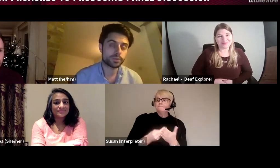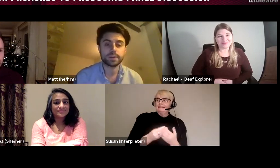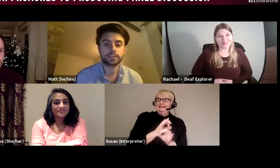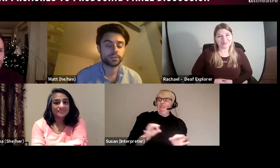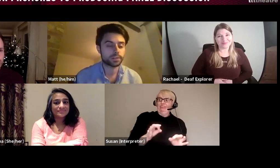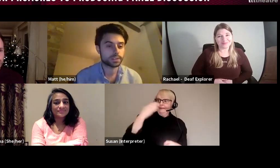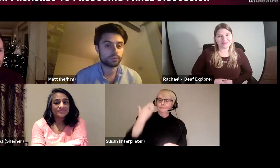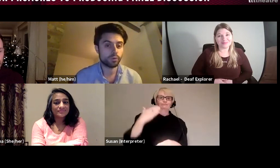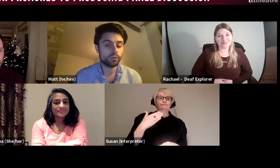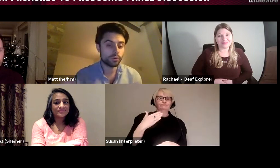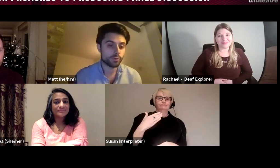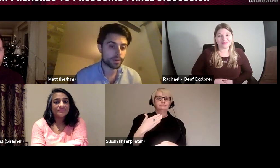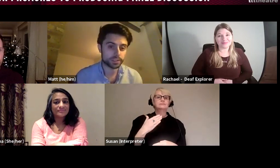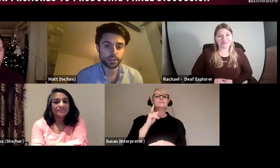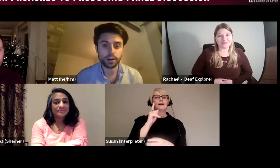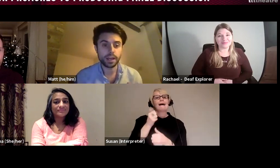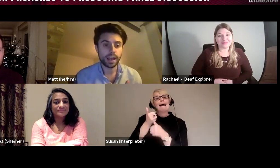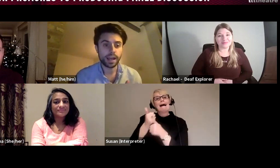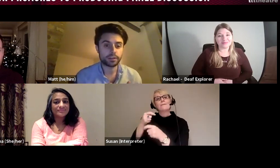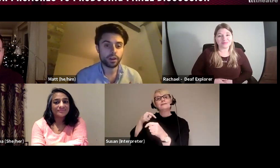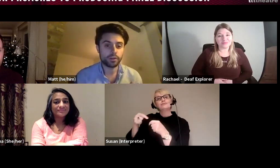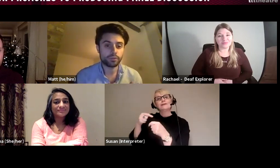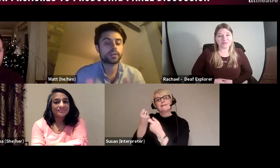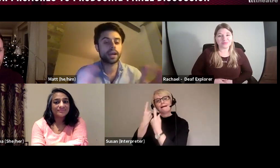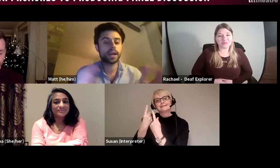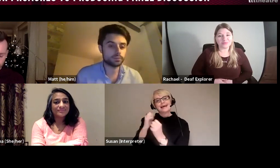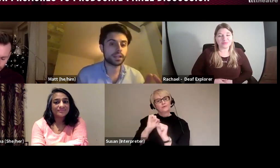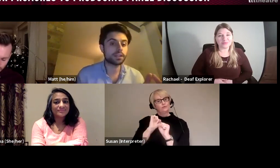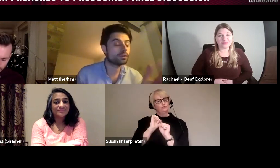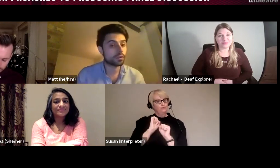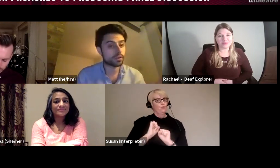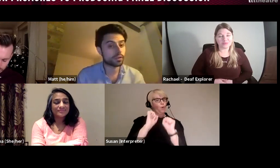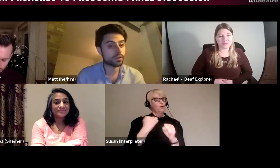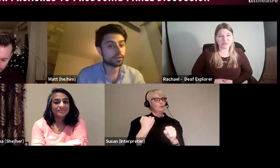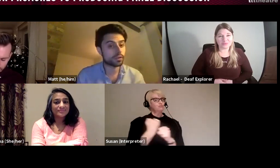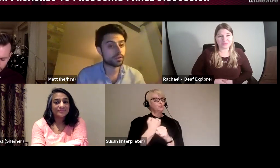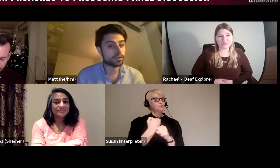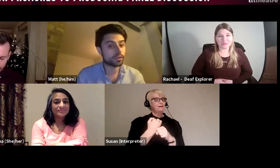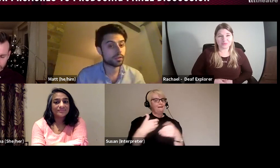director understand what your parameters are, and go, okay, well, if you want that, then maybe in